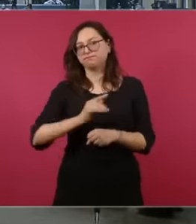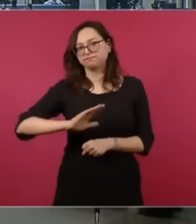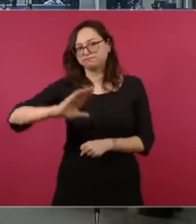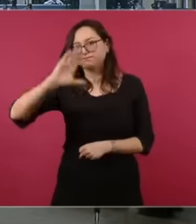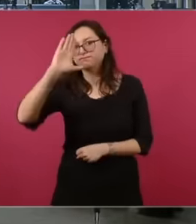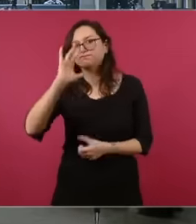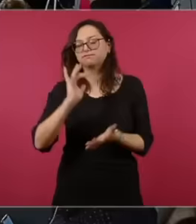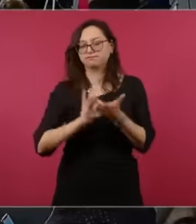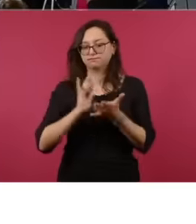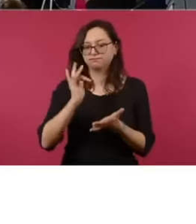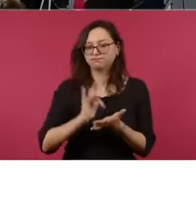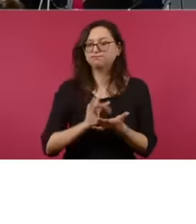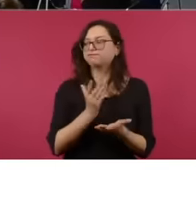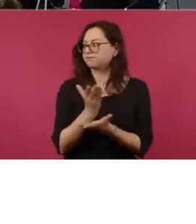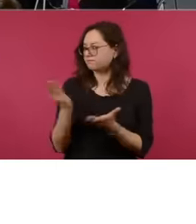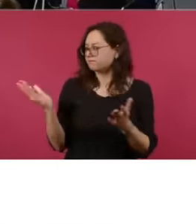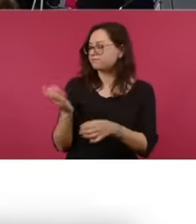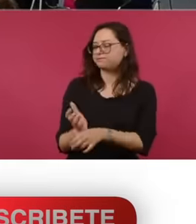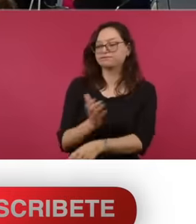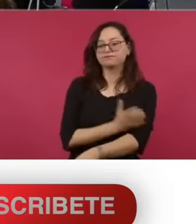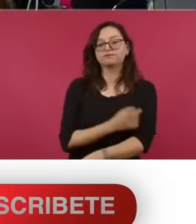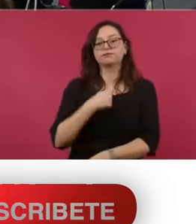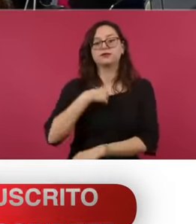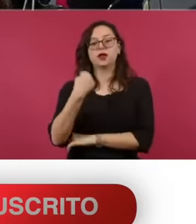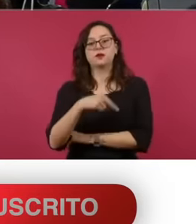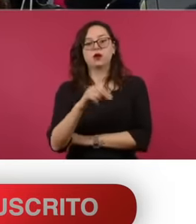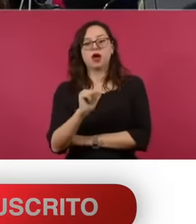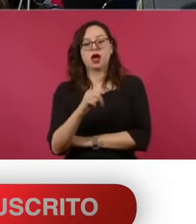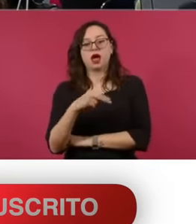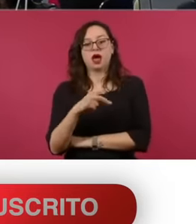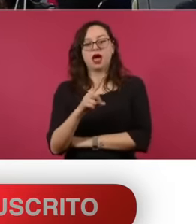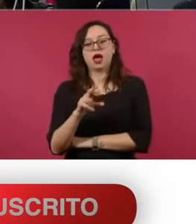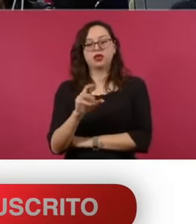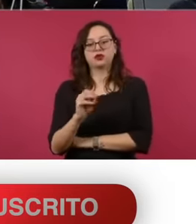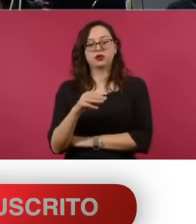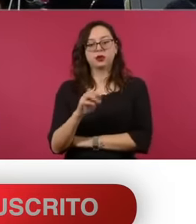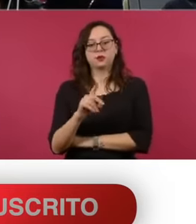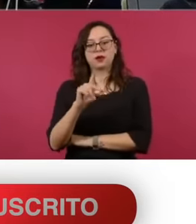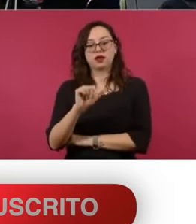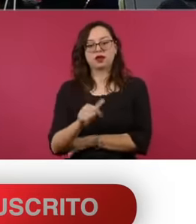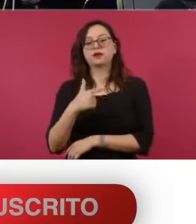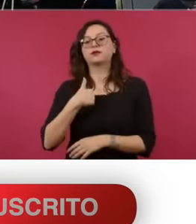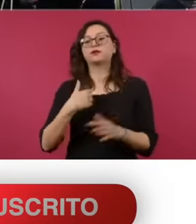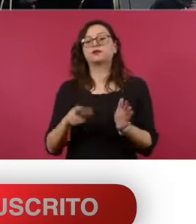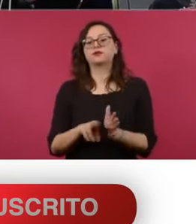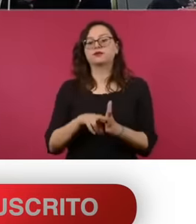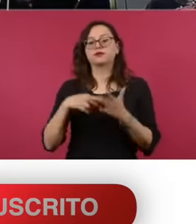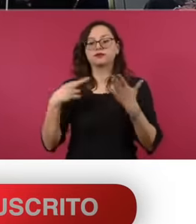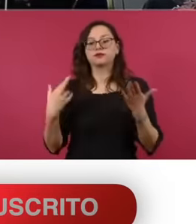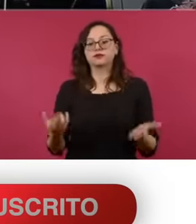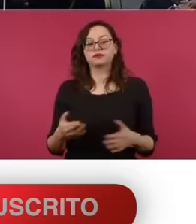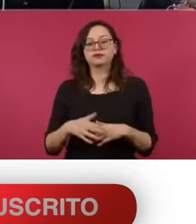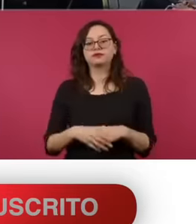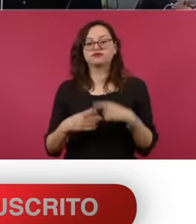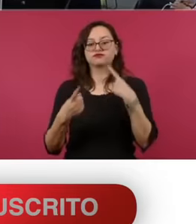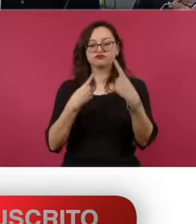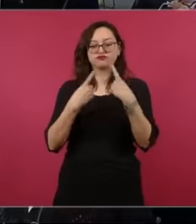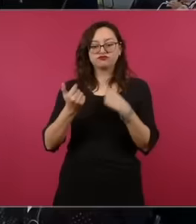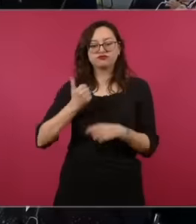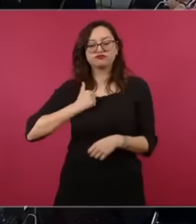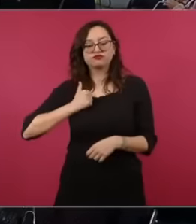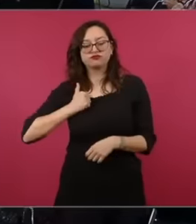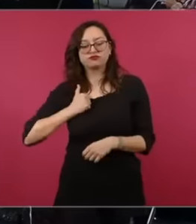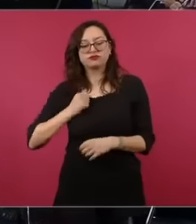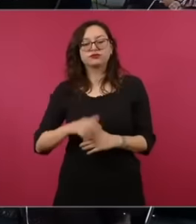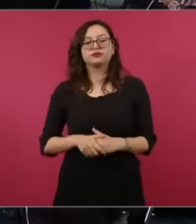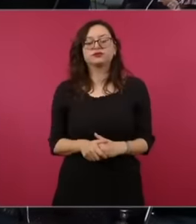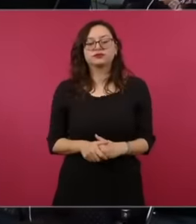colleagues. My name is Andromeda Díaz de León Rand. I come from the debate magazine in Canada and